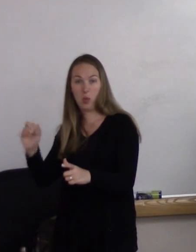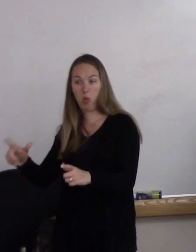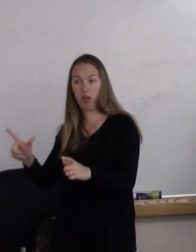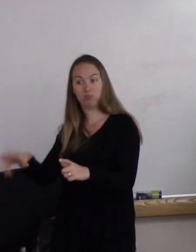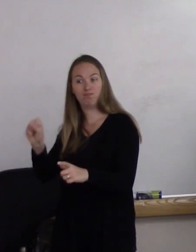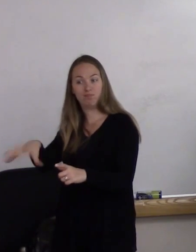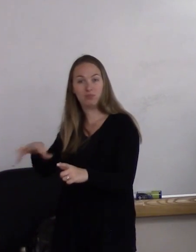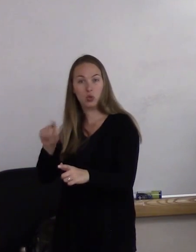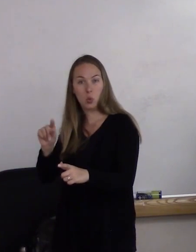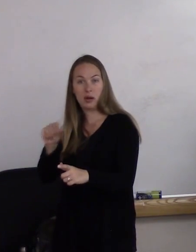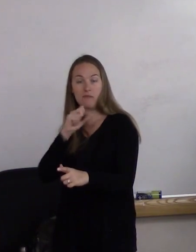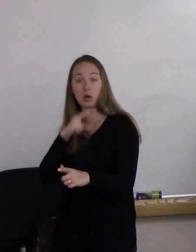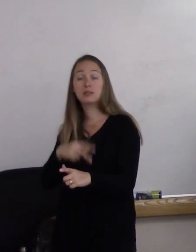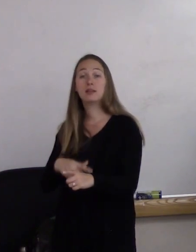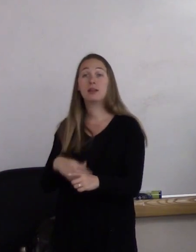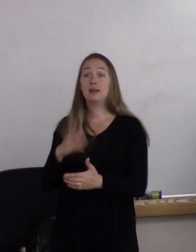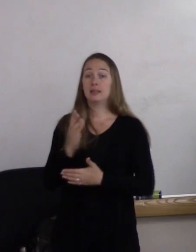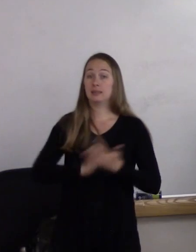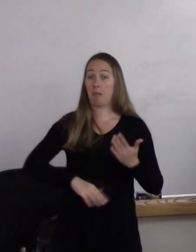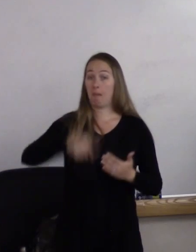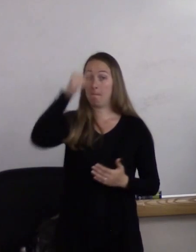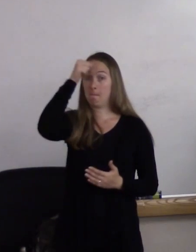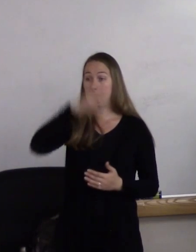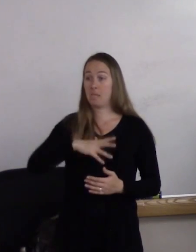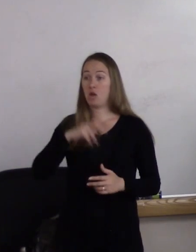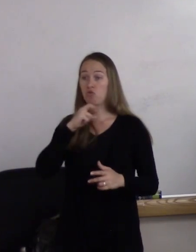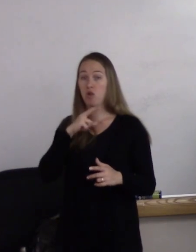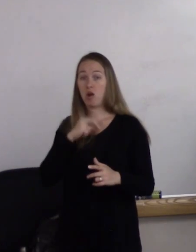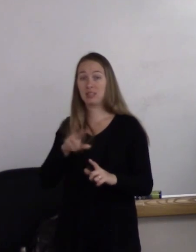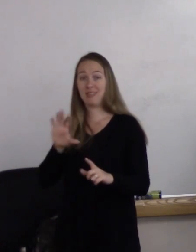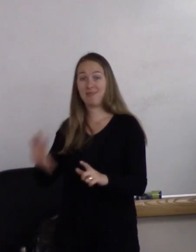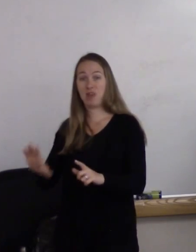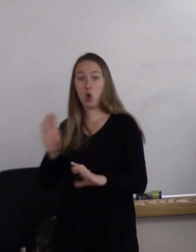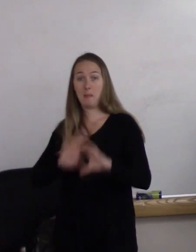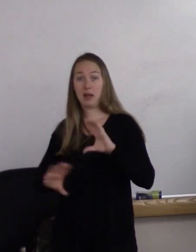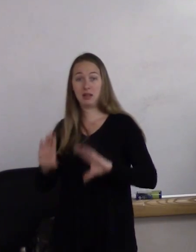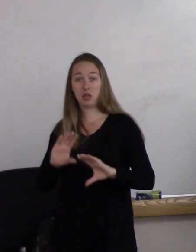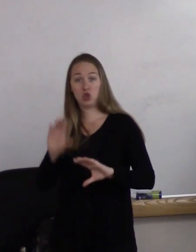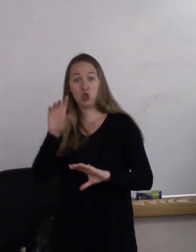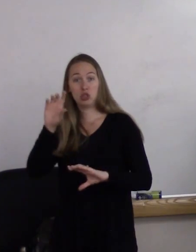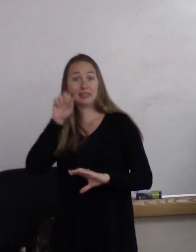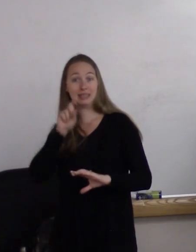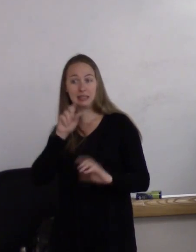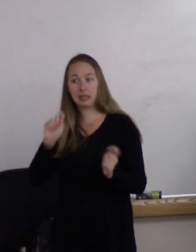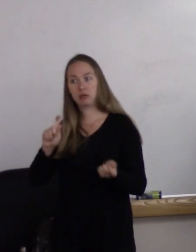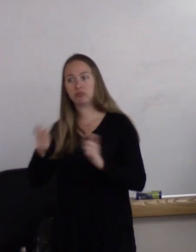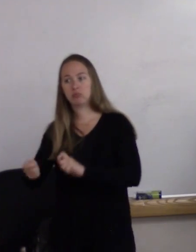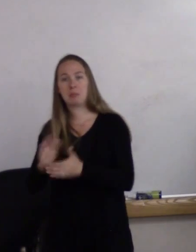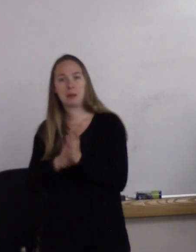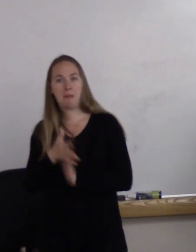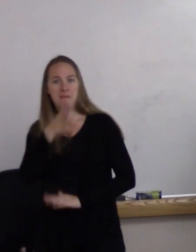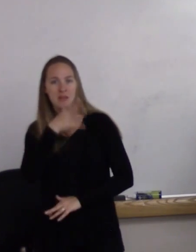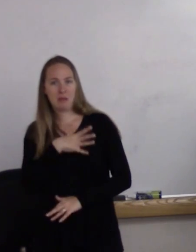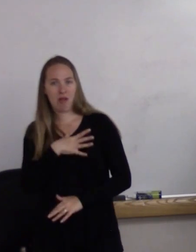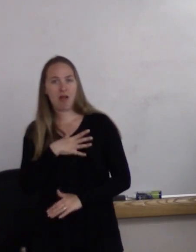some of the male frogs can actually change their biological sex to female so that then they can procreate.